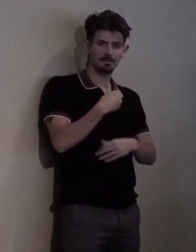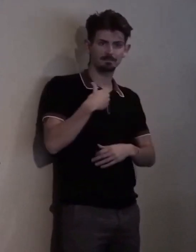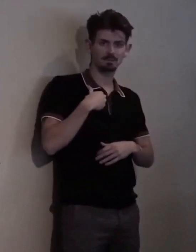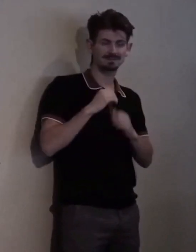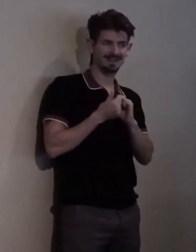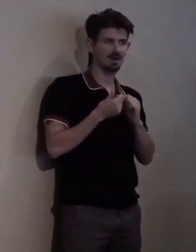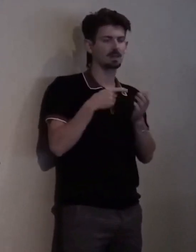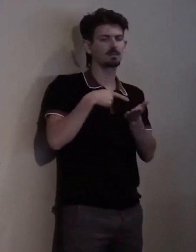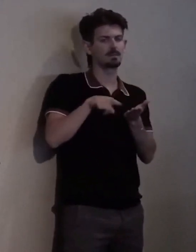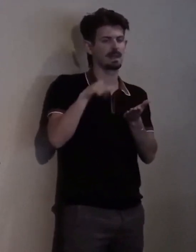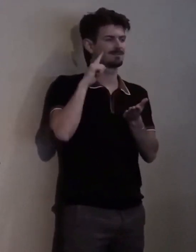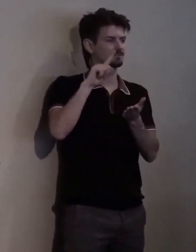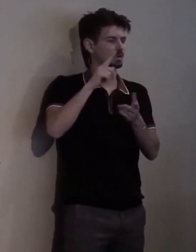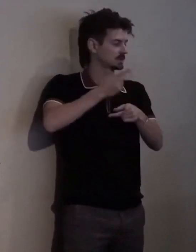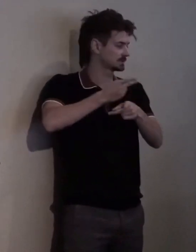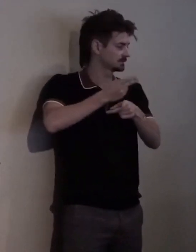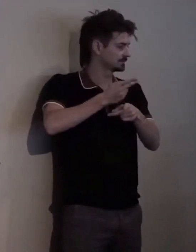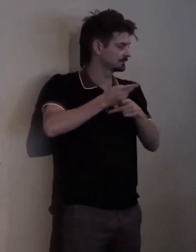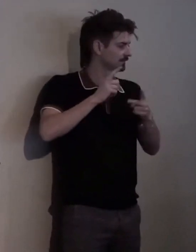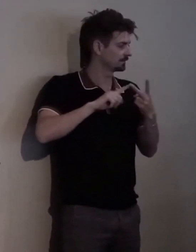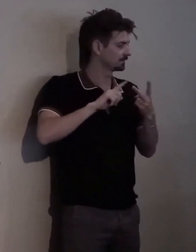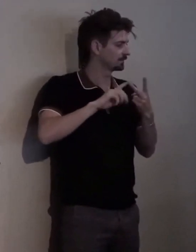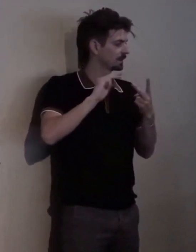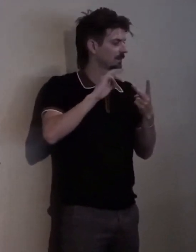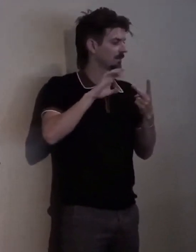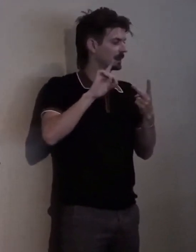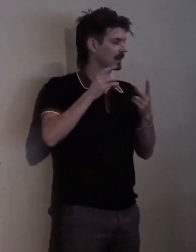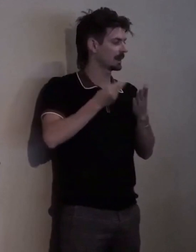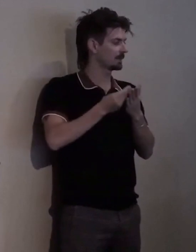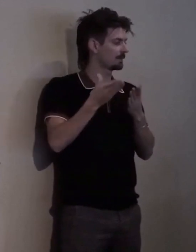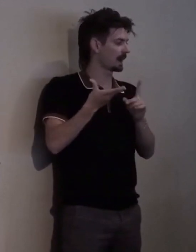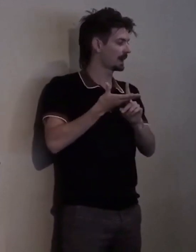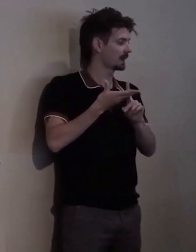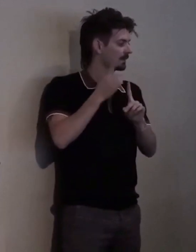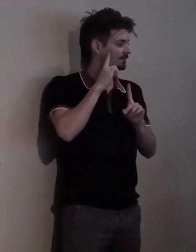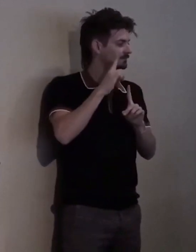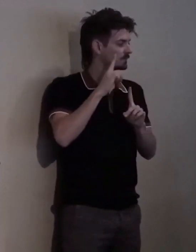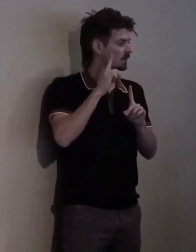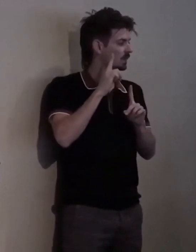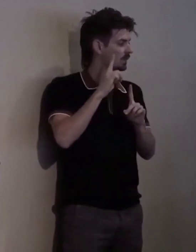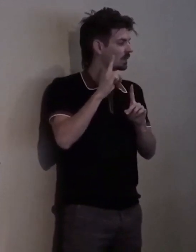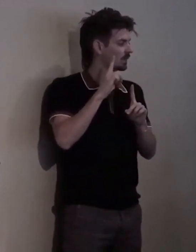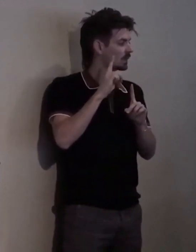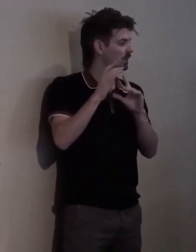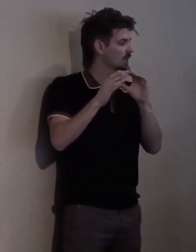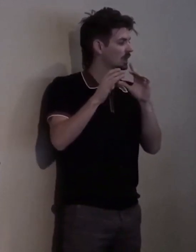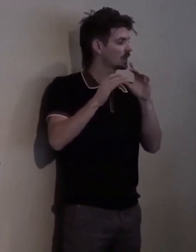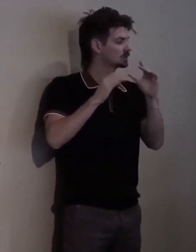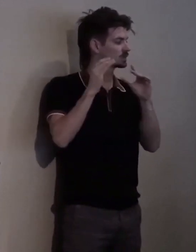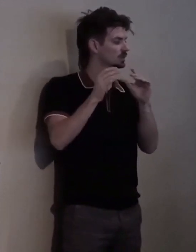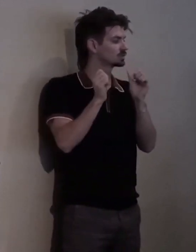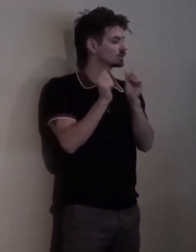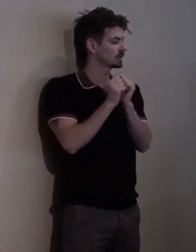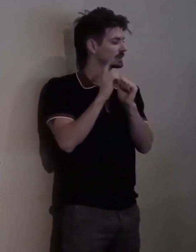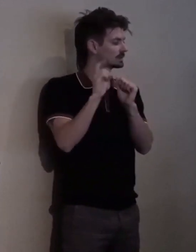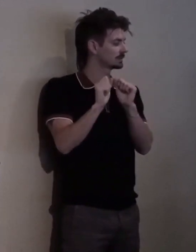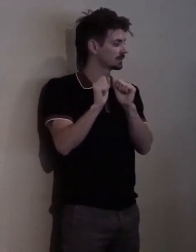Second, is the Medicaid Buy-In for working adults with disabilities, that allows our community to not have income restrictions